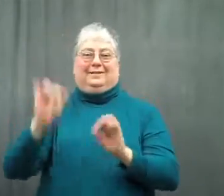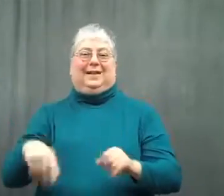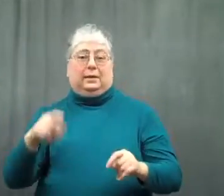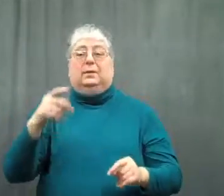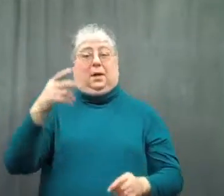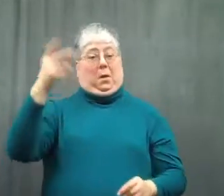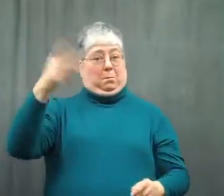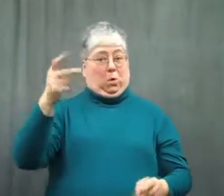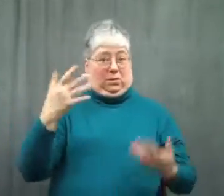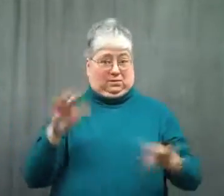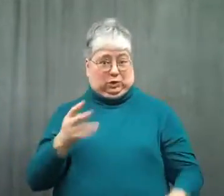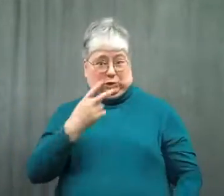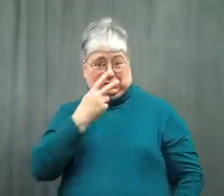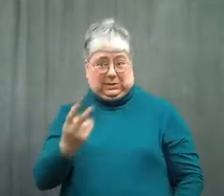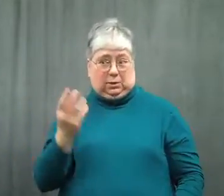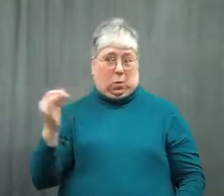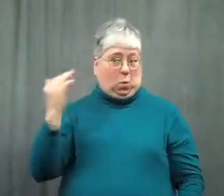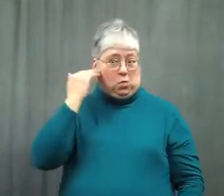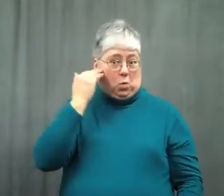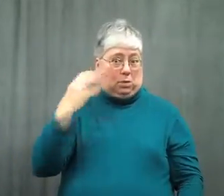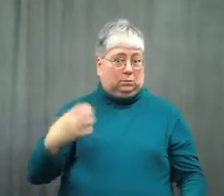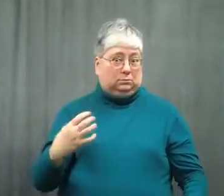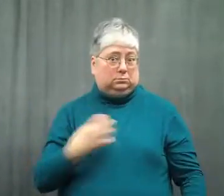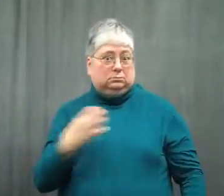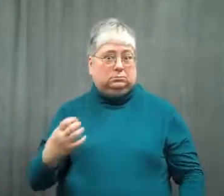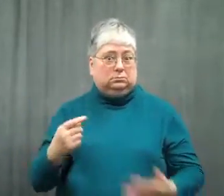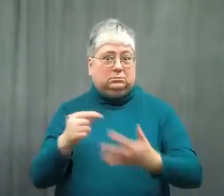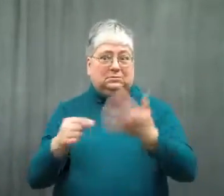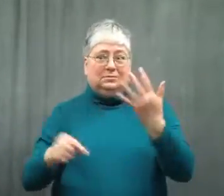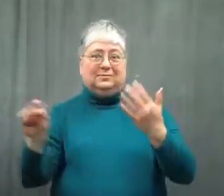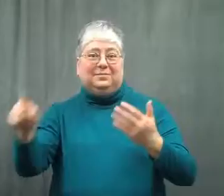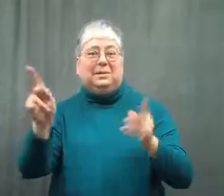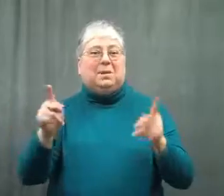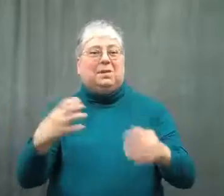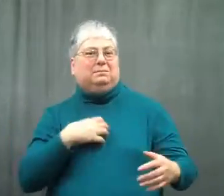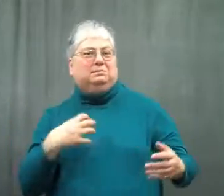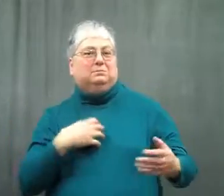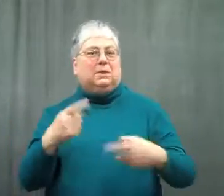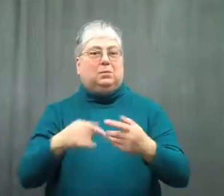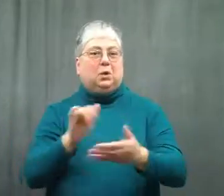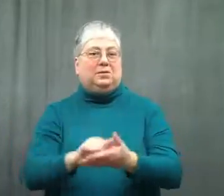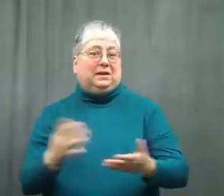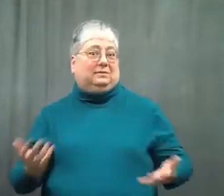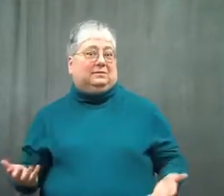Did they see or know of the videos and the complaints about them?